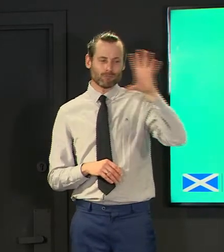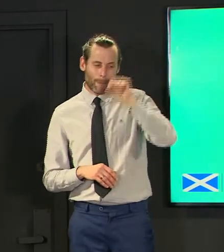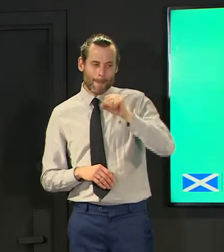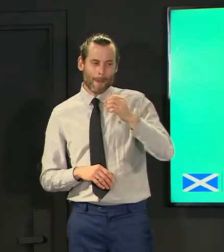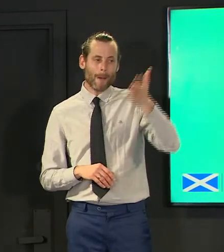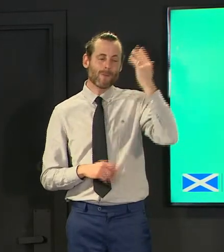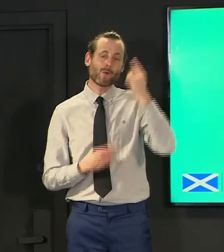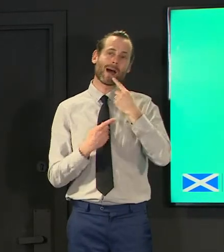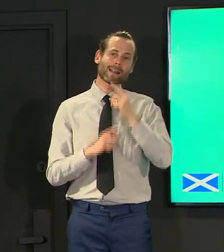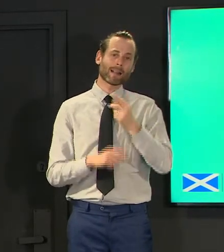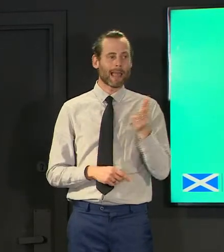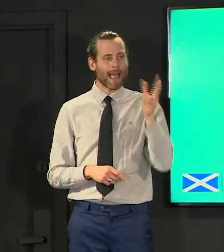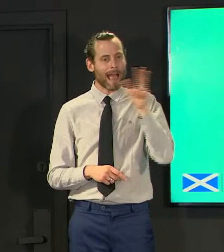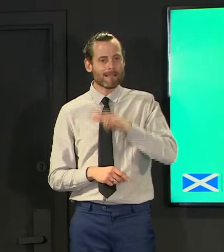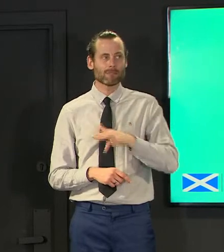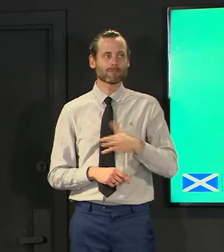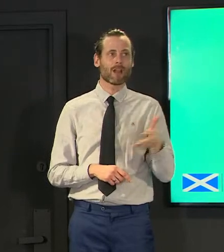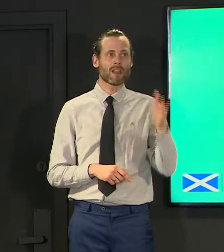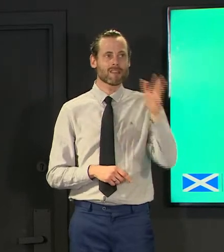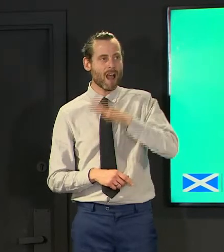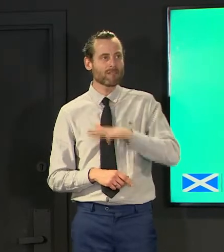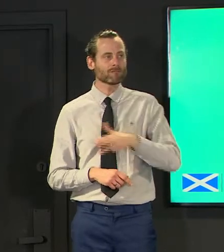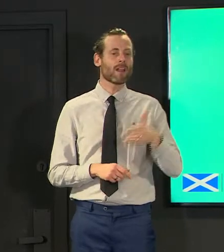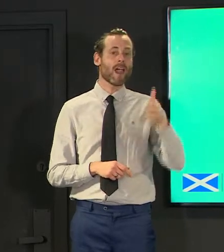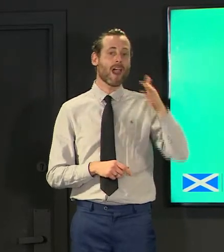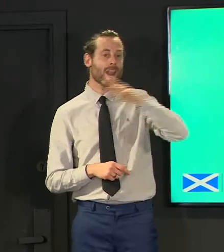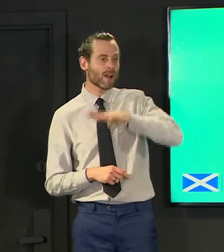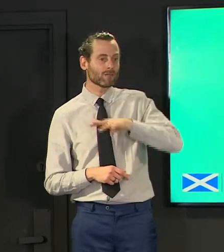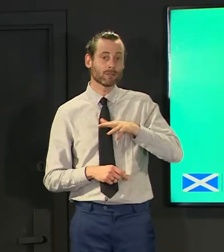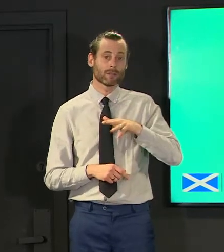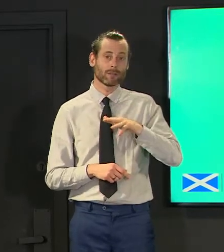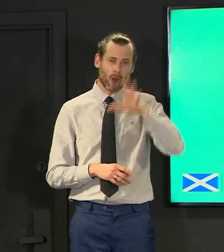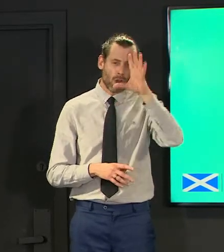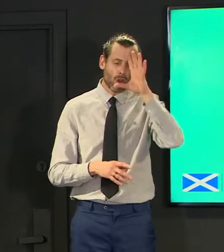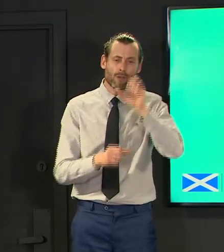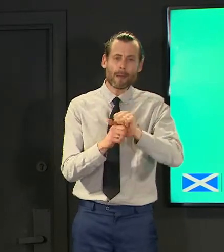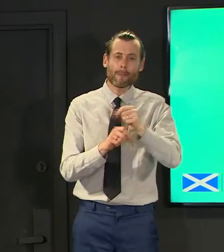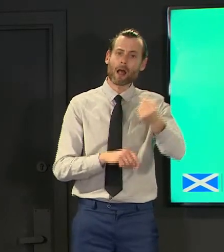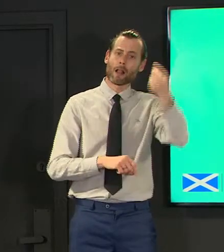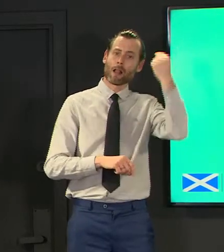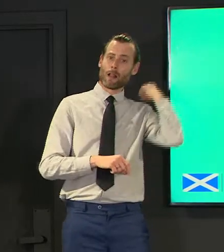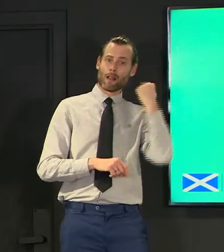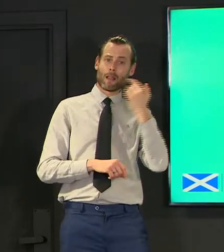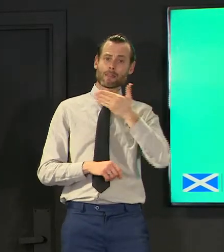if you think back to last summer the these numbers were much much lower when we were beginning to